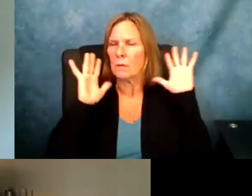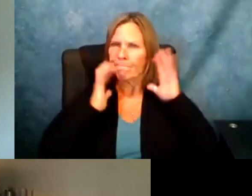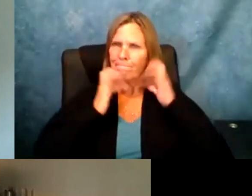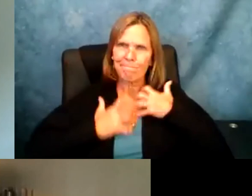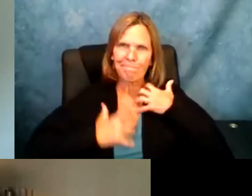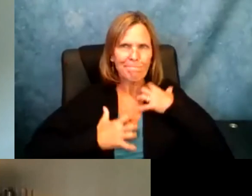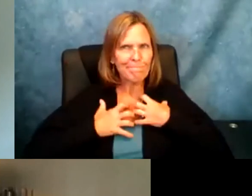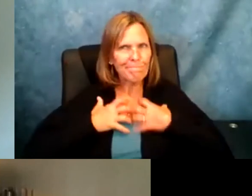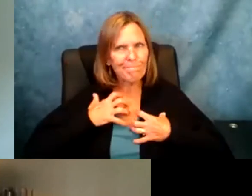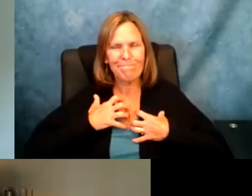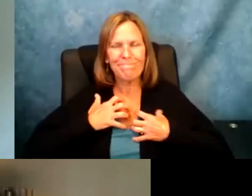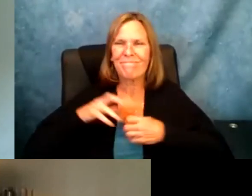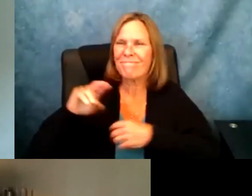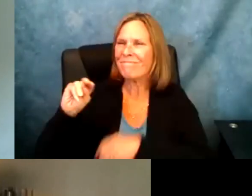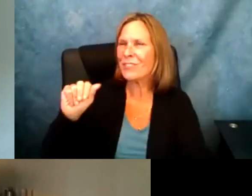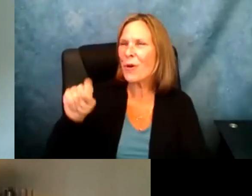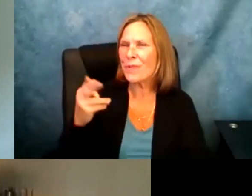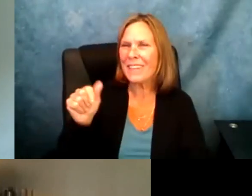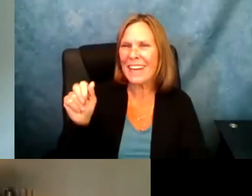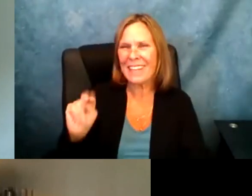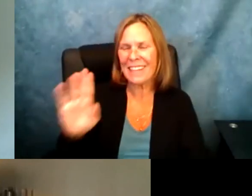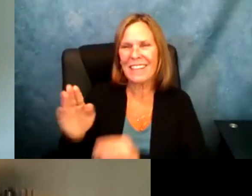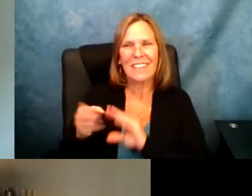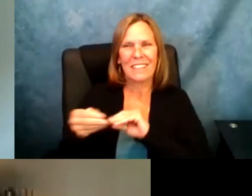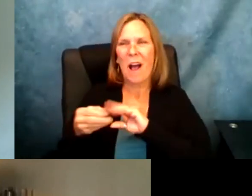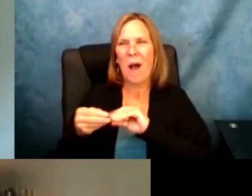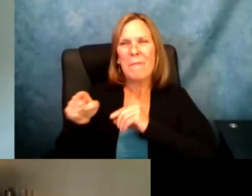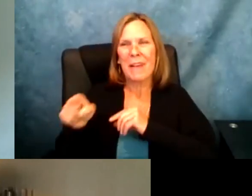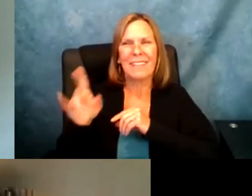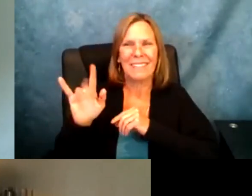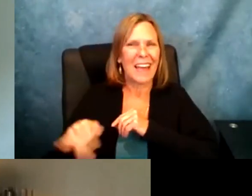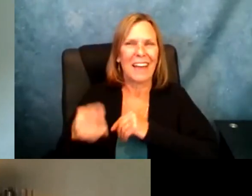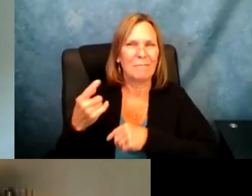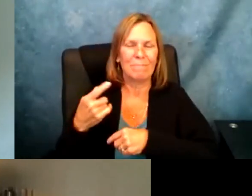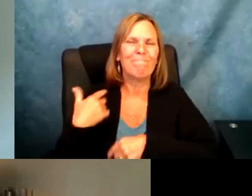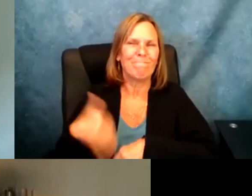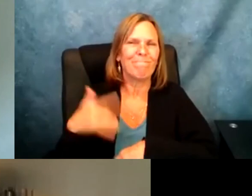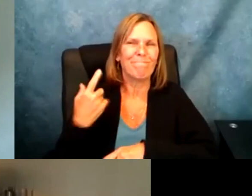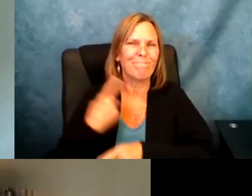like try to figure out what he was saying. I don't know. It just